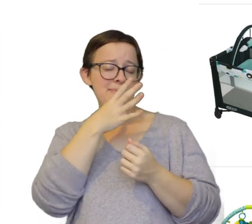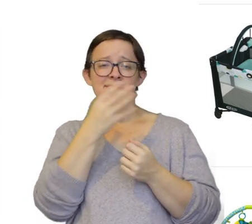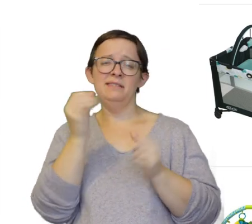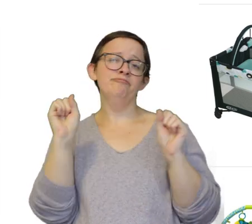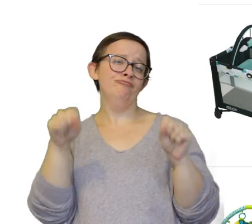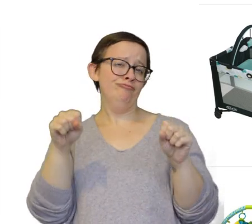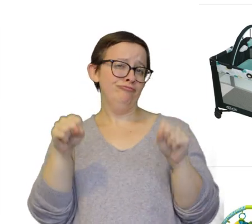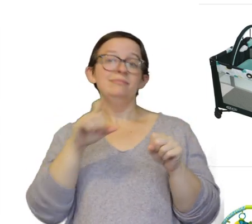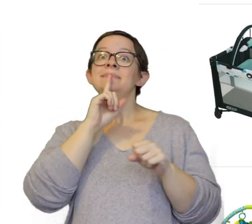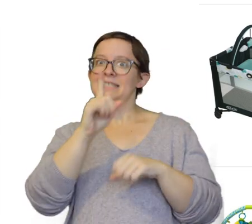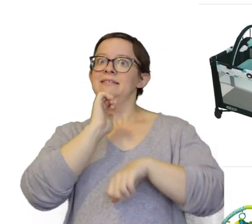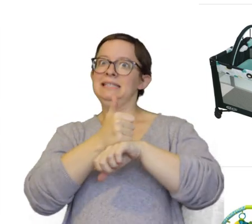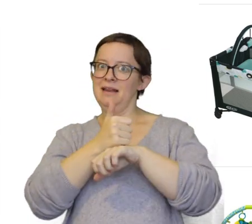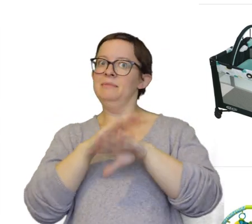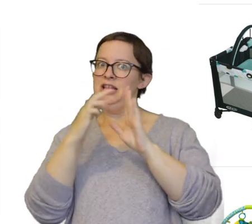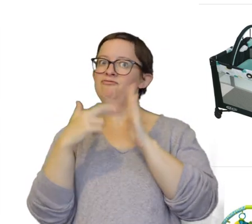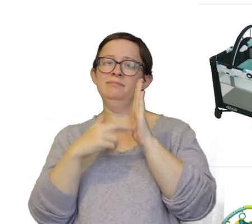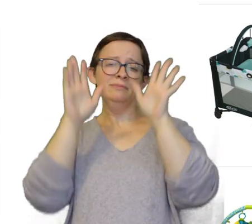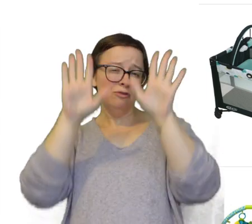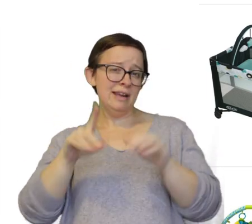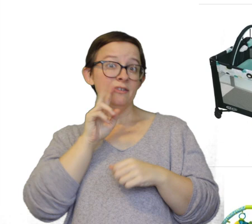and yeah definitely set the pack n' play on there. They are great for travel.